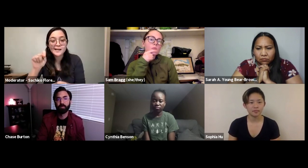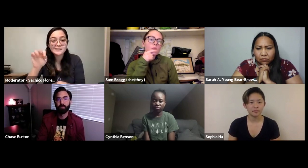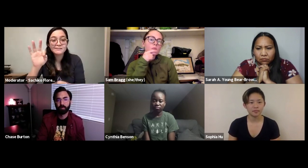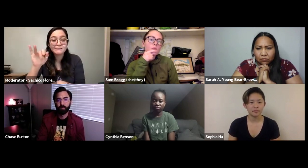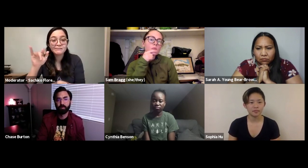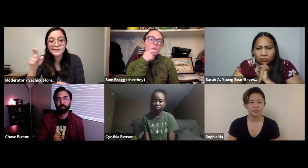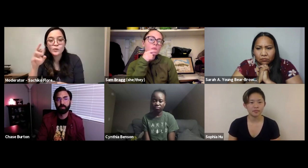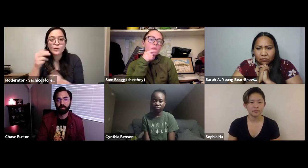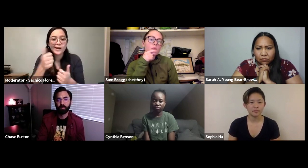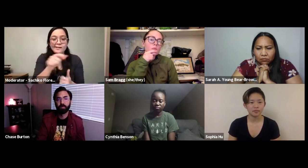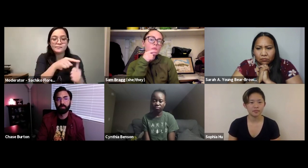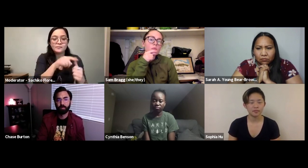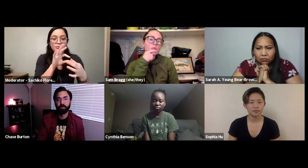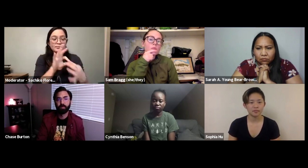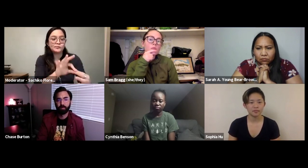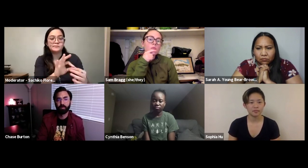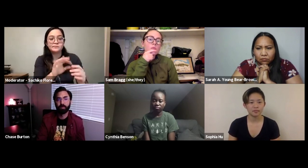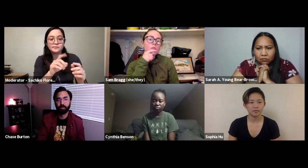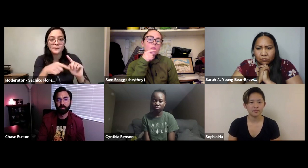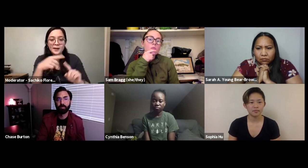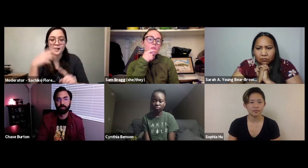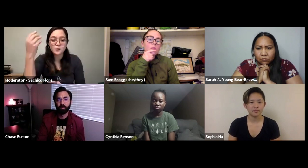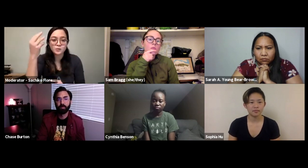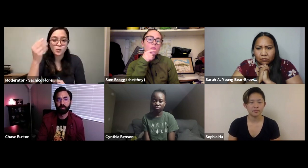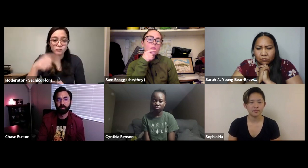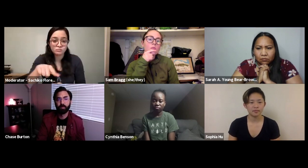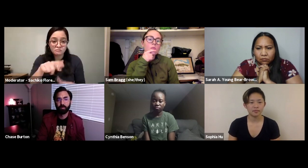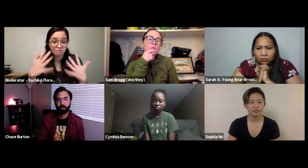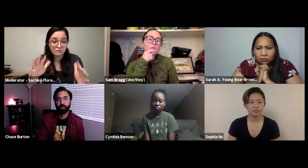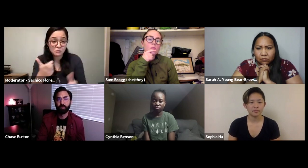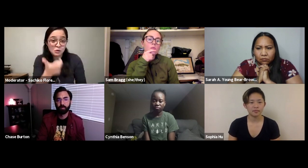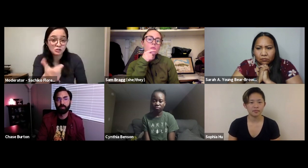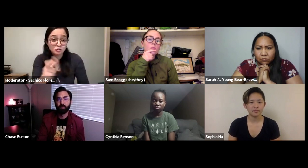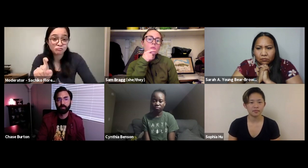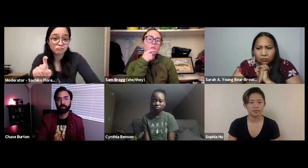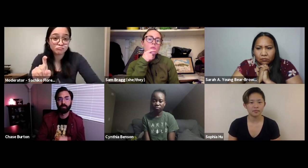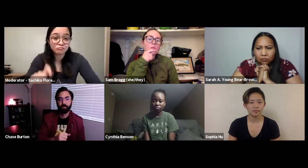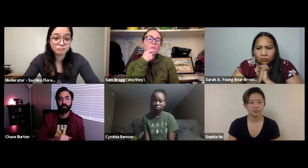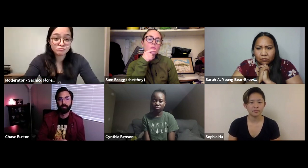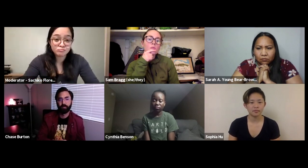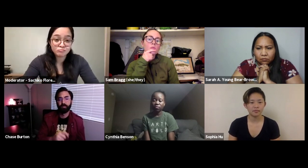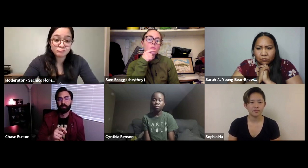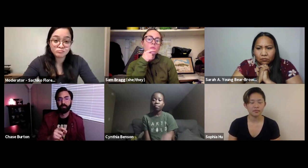or maybe you watched some kind of Netflix film or anything you know a film related to